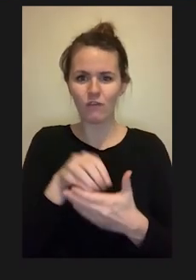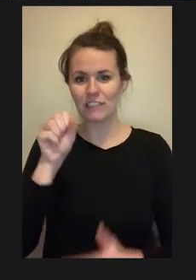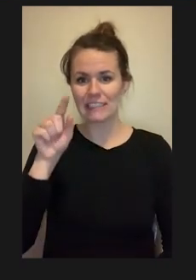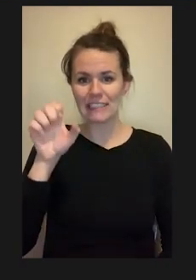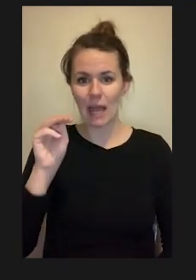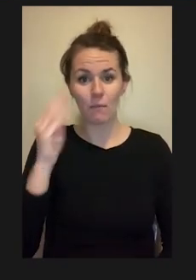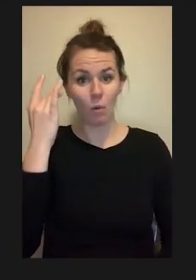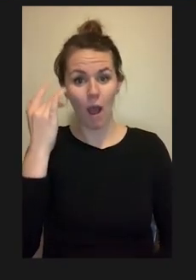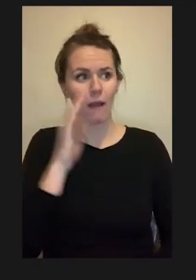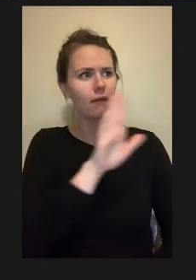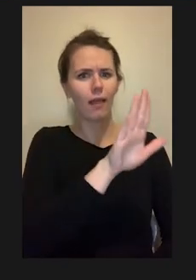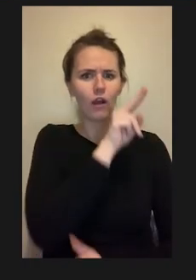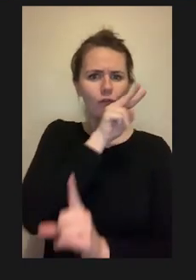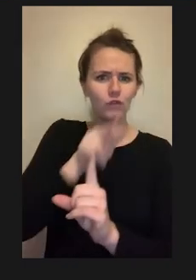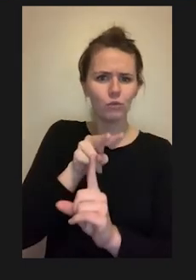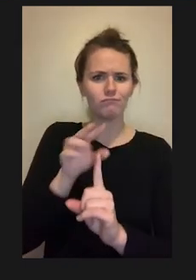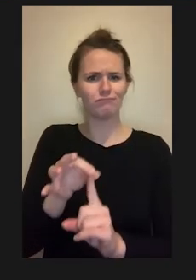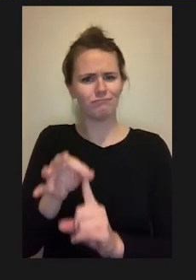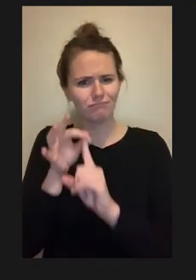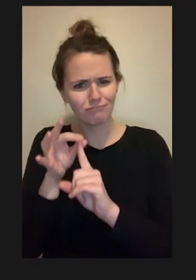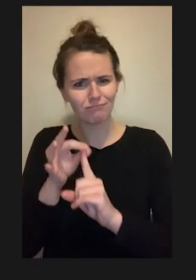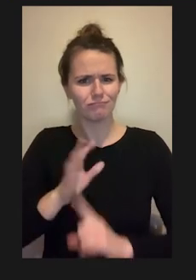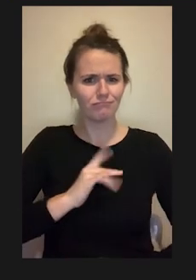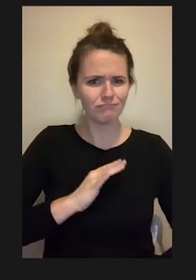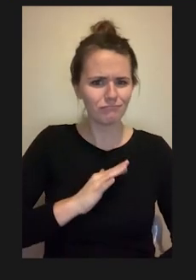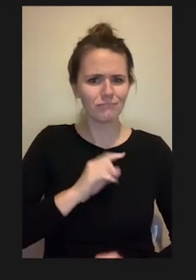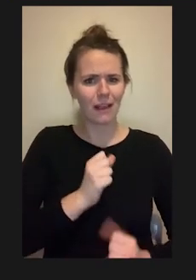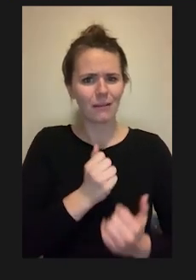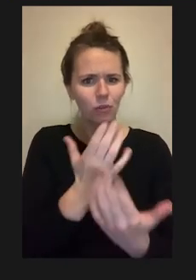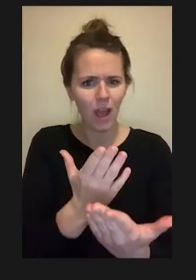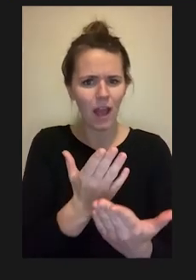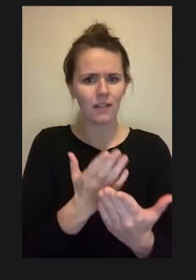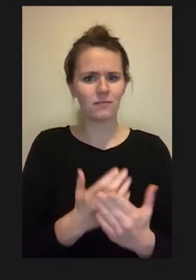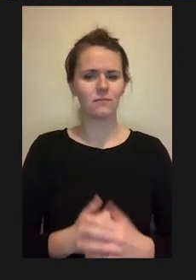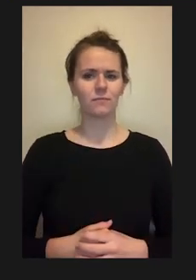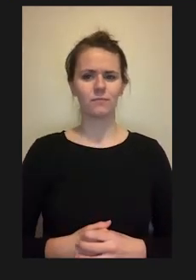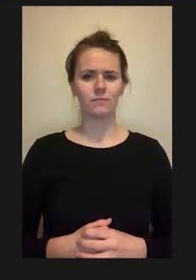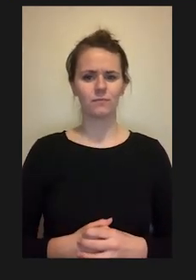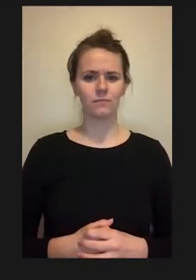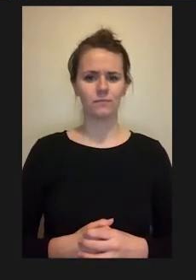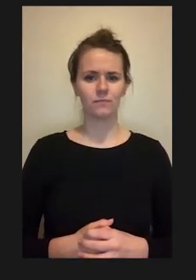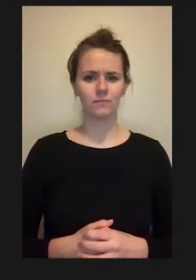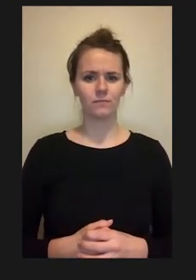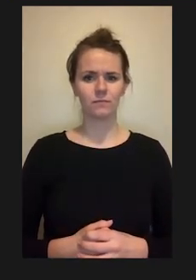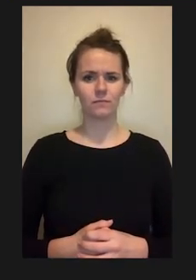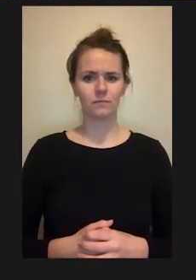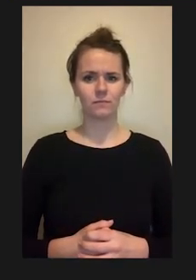because they have unique perspectives that they can offer. People with disabilities have a special